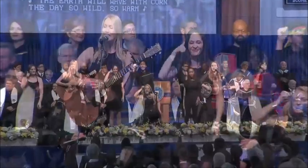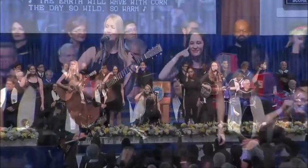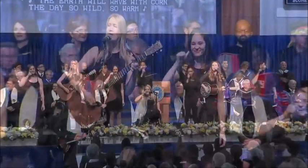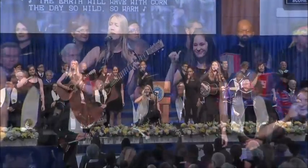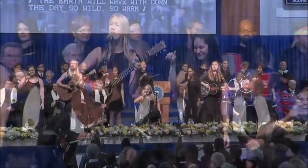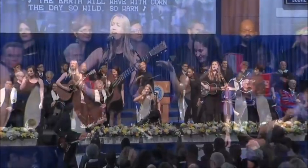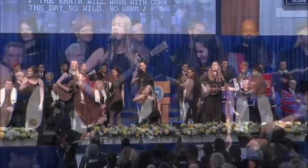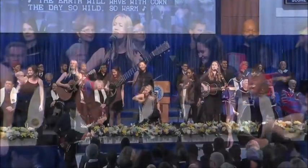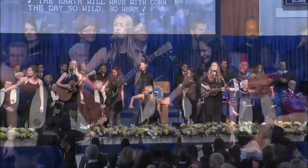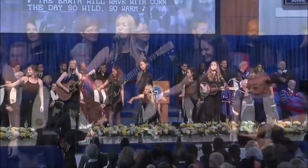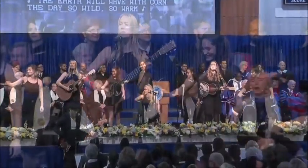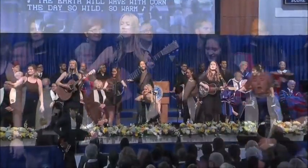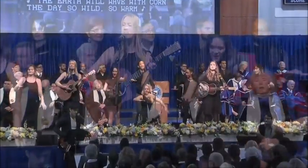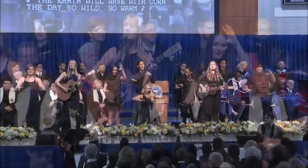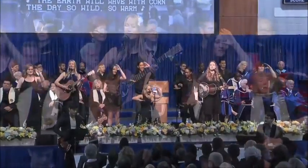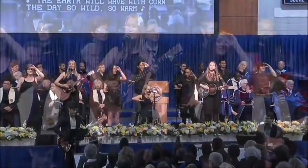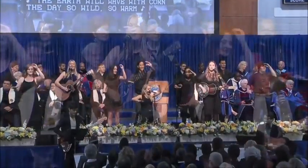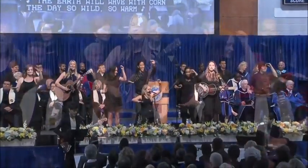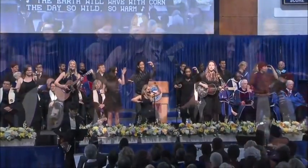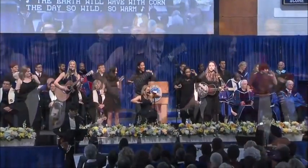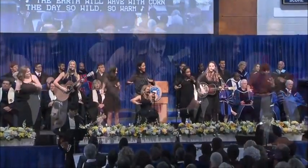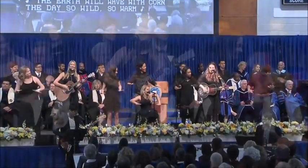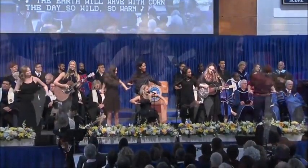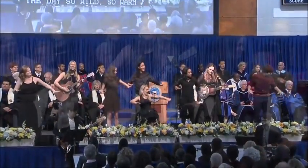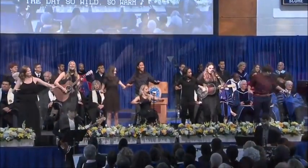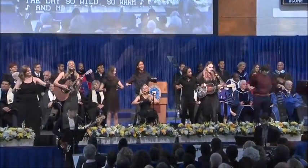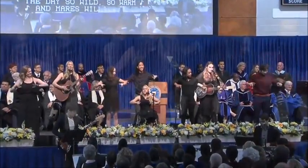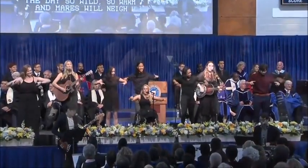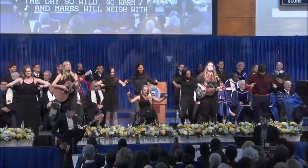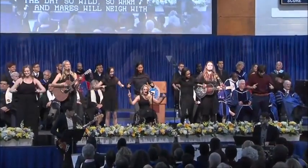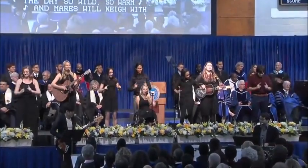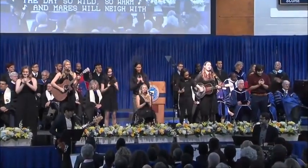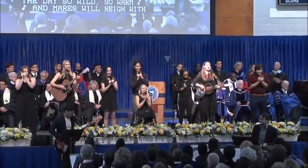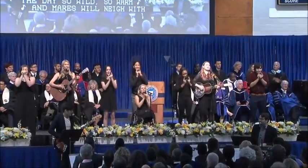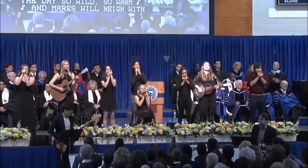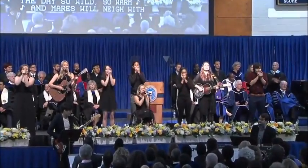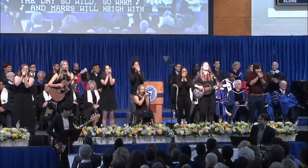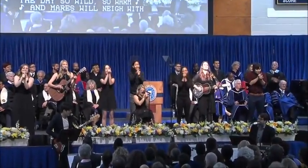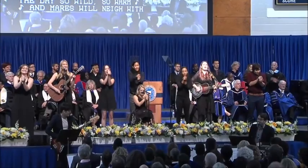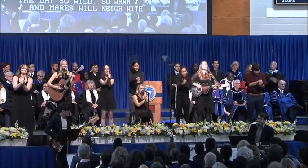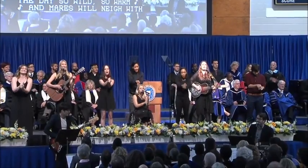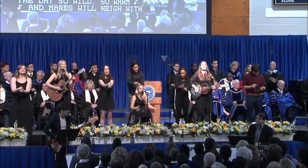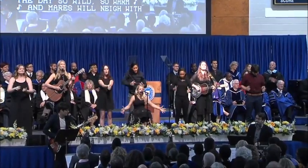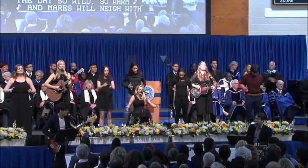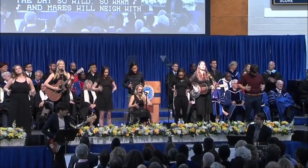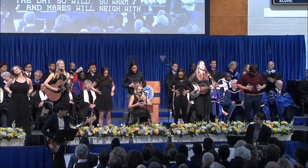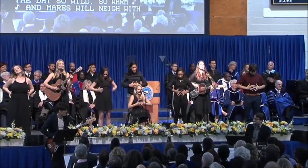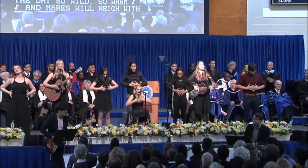And mares will neigh With stallions that they mate